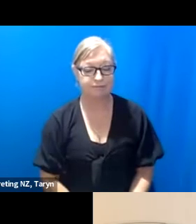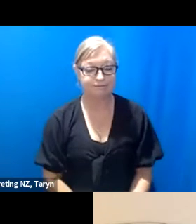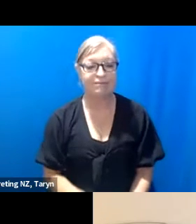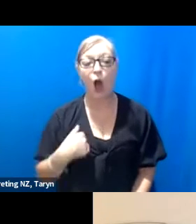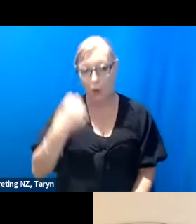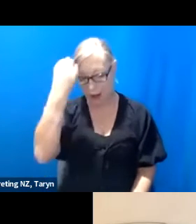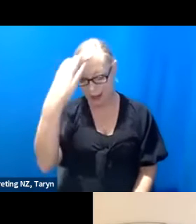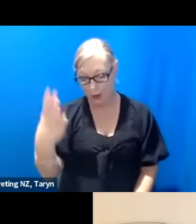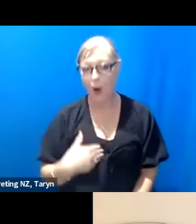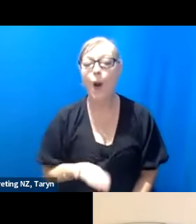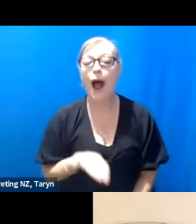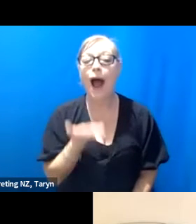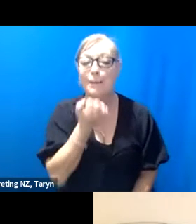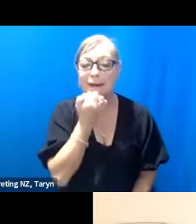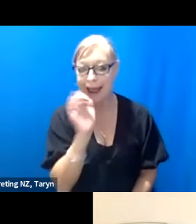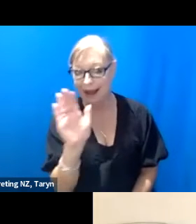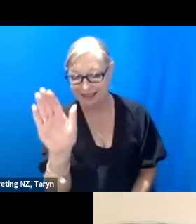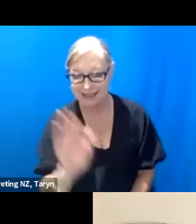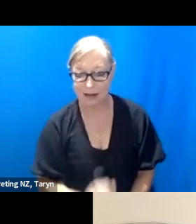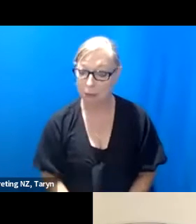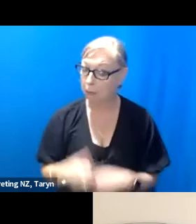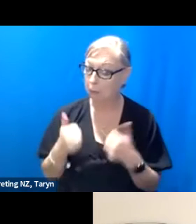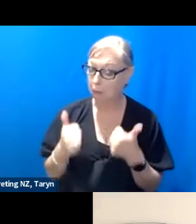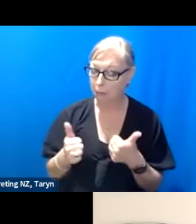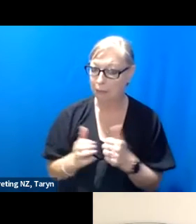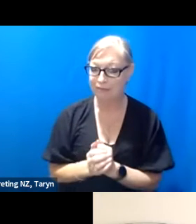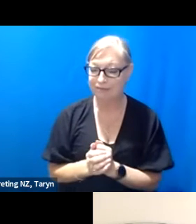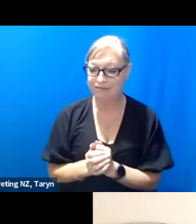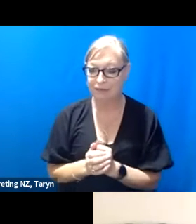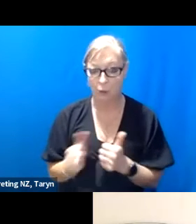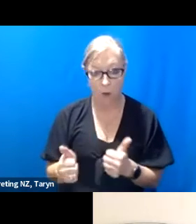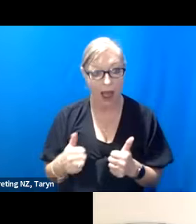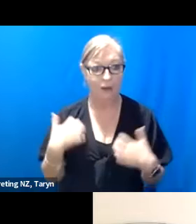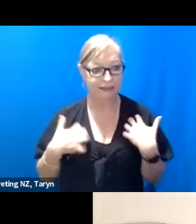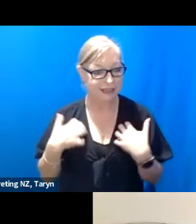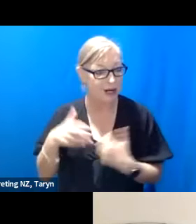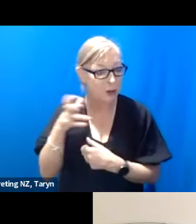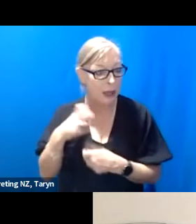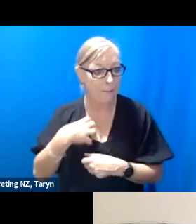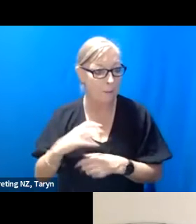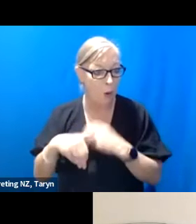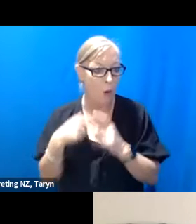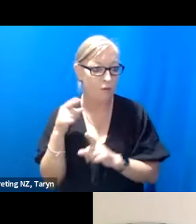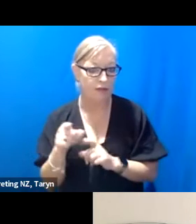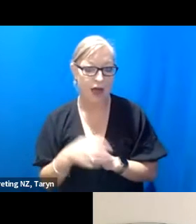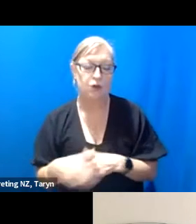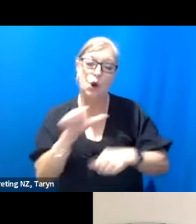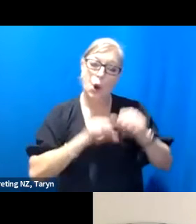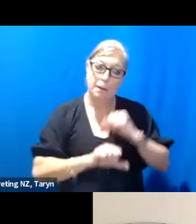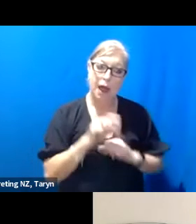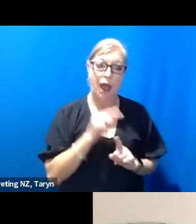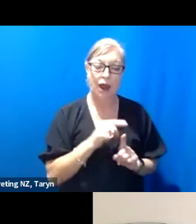Yeah! I really want to hear more about that. So just getting back to the “Choreography of Care”,